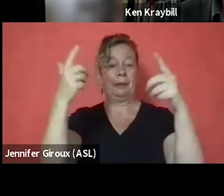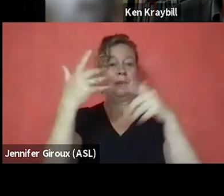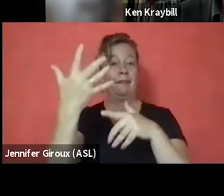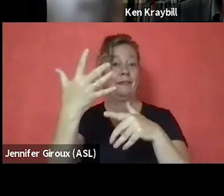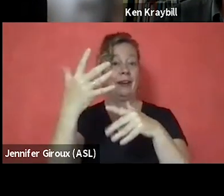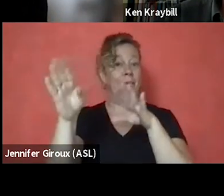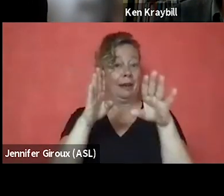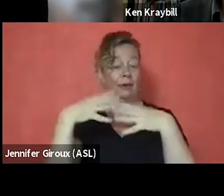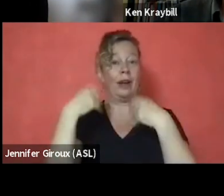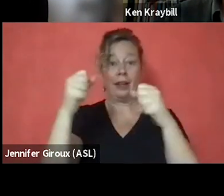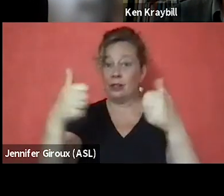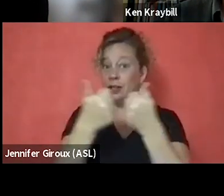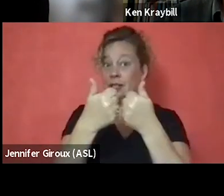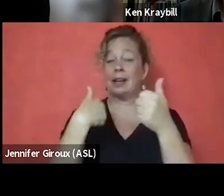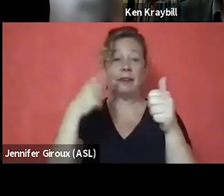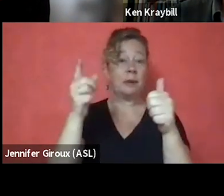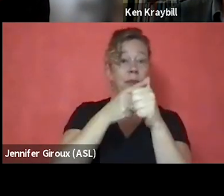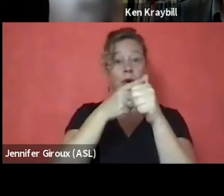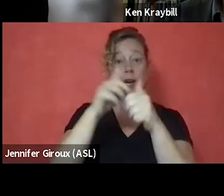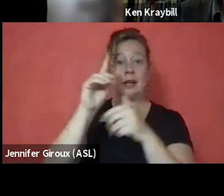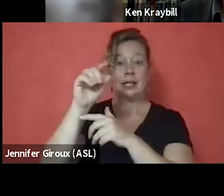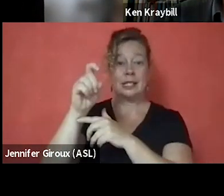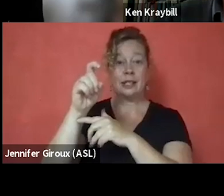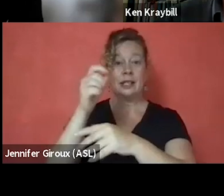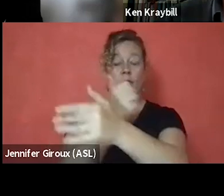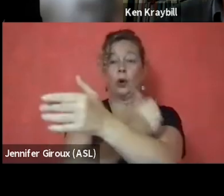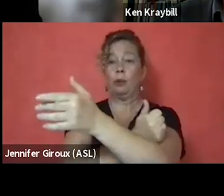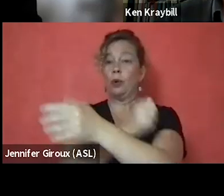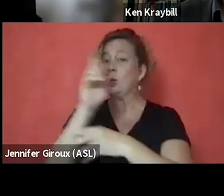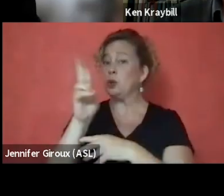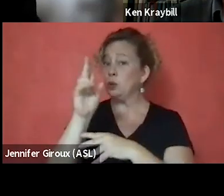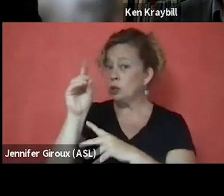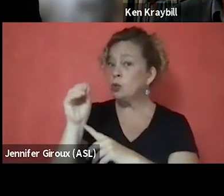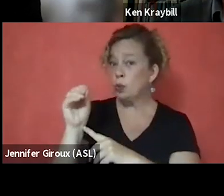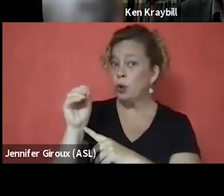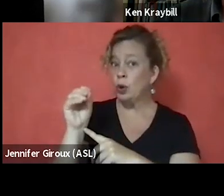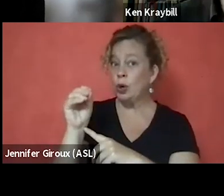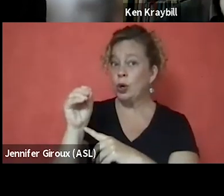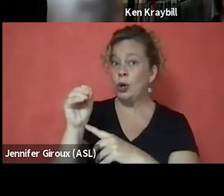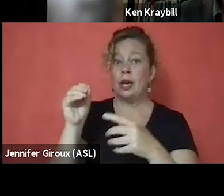I have a primary diagnosis of an opioid use disorder and I've spent plenty of time homeless.